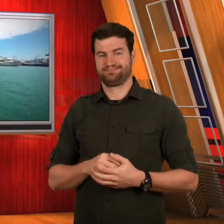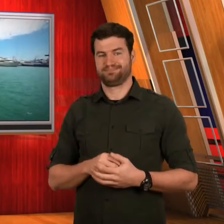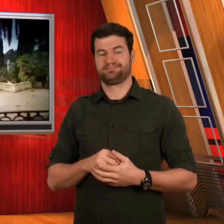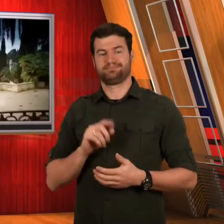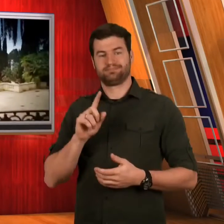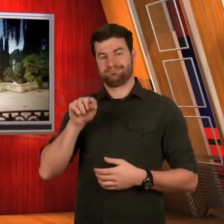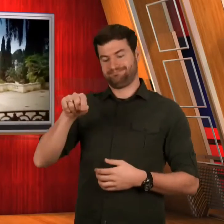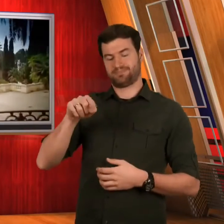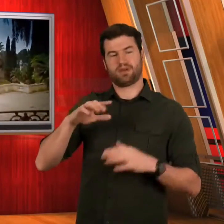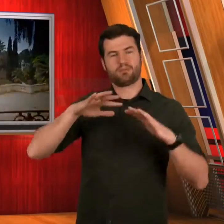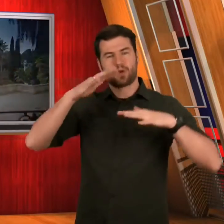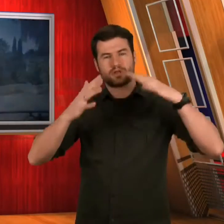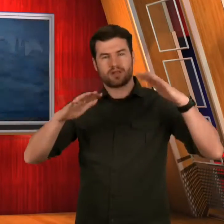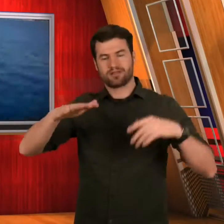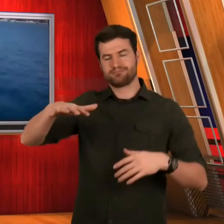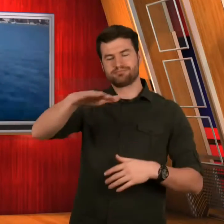you're a little off base.